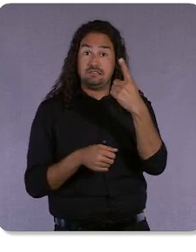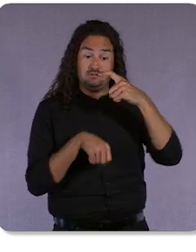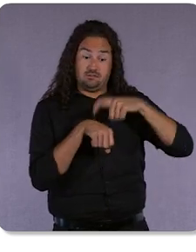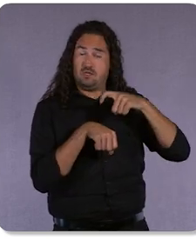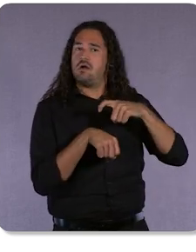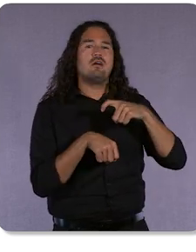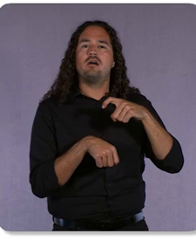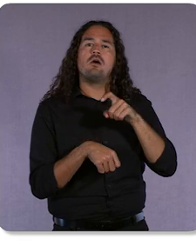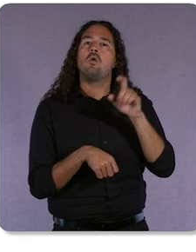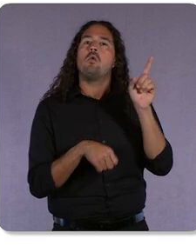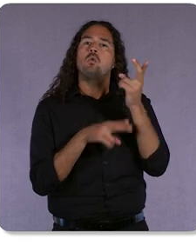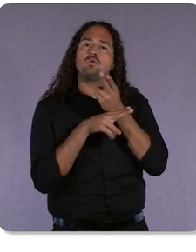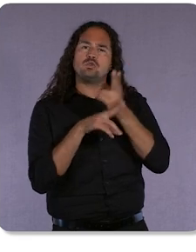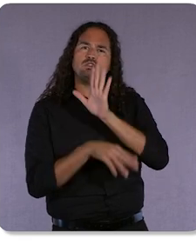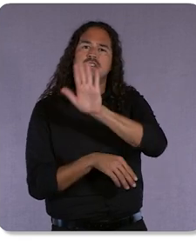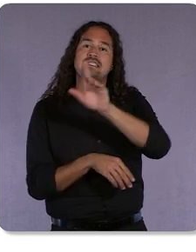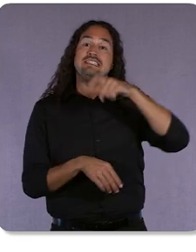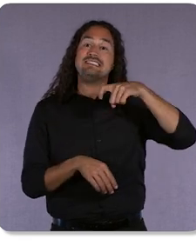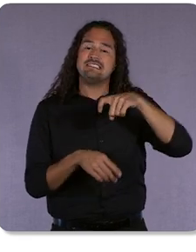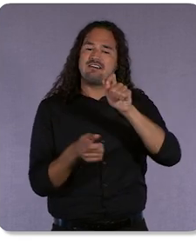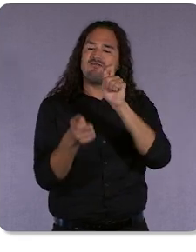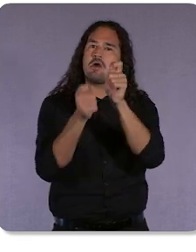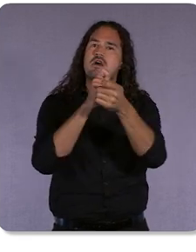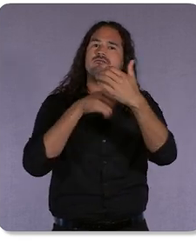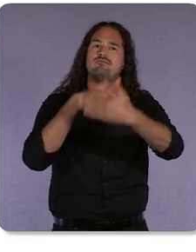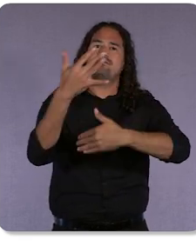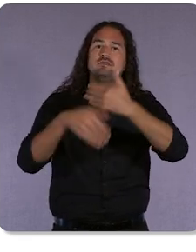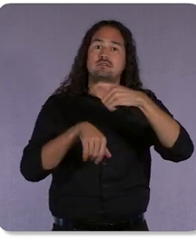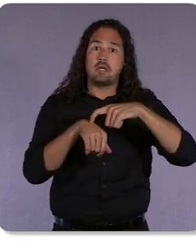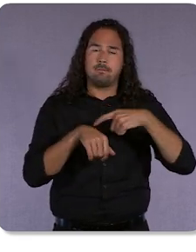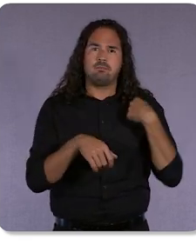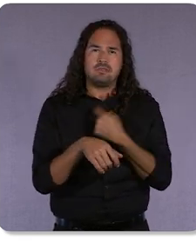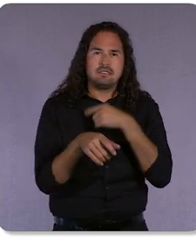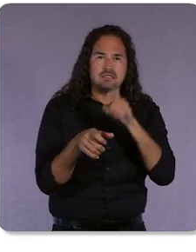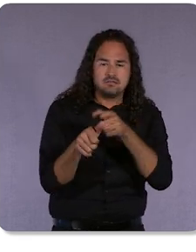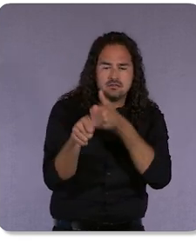and we have to keep up with them as that happens, and that is yet harder to do.